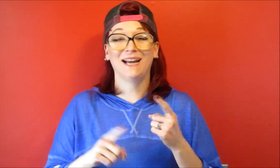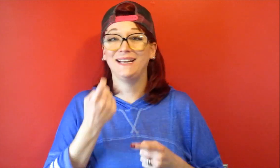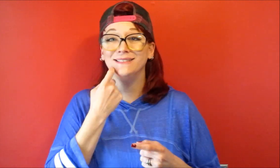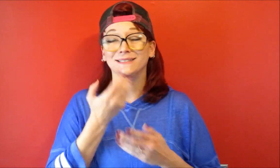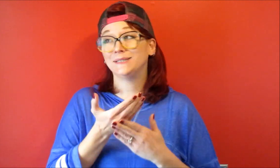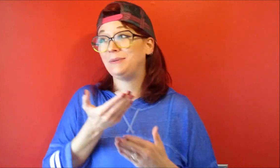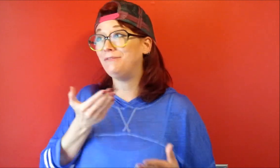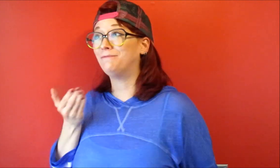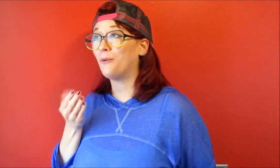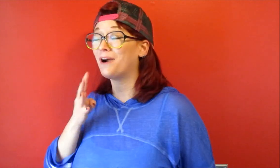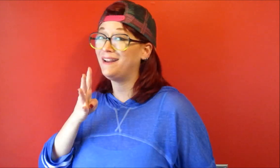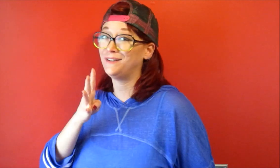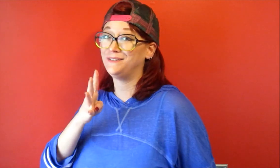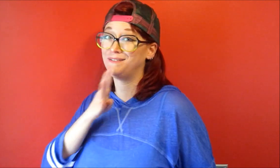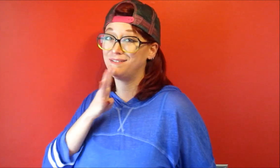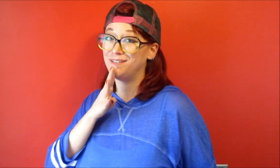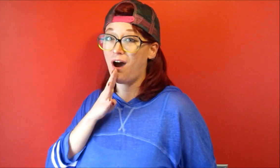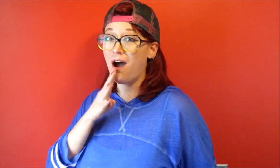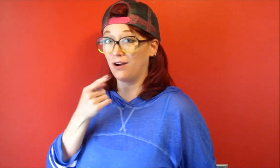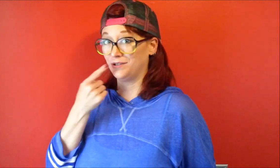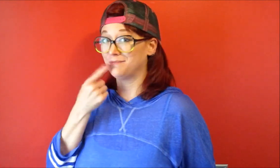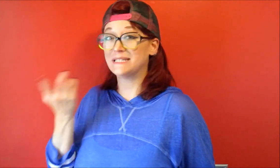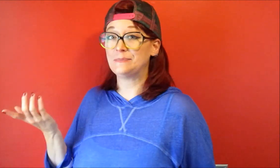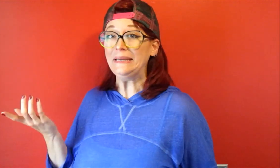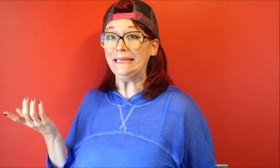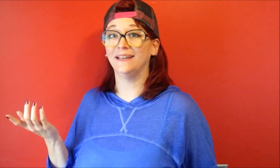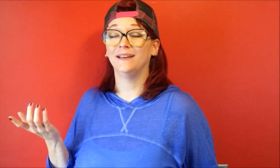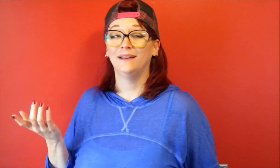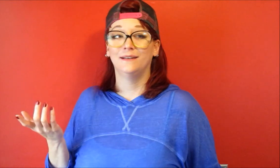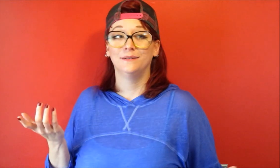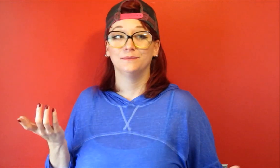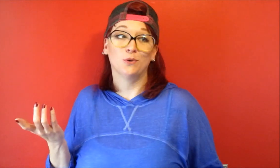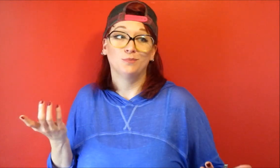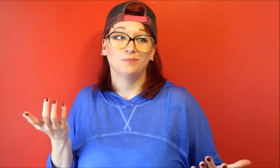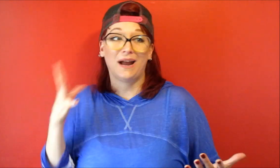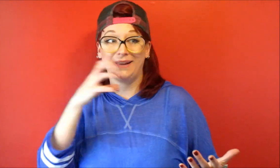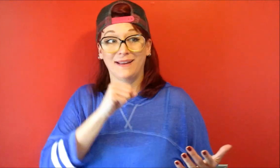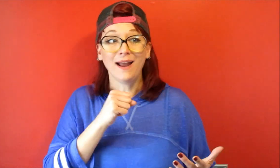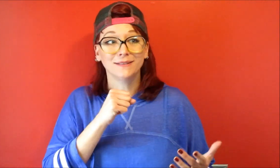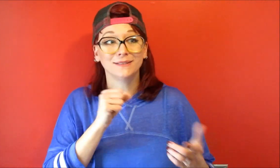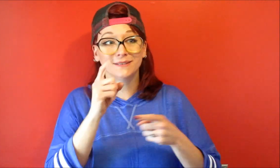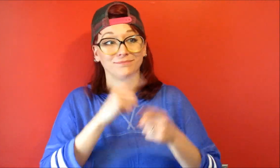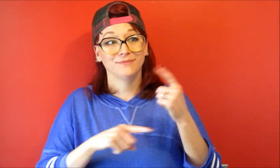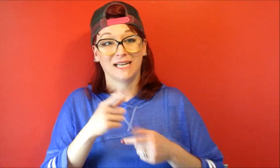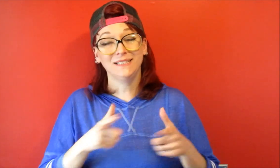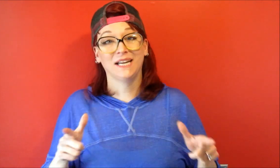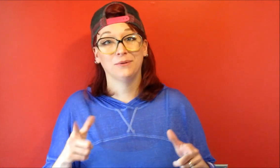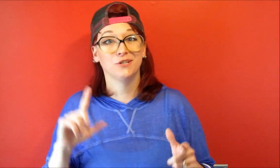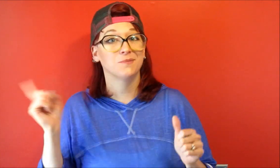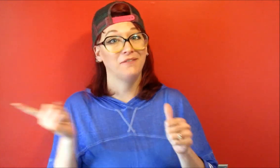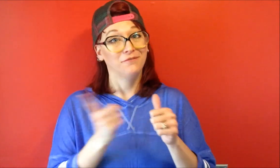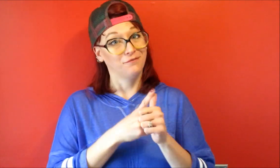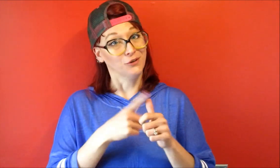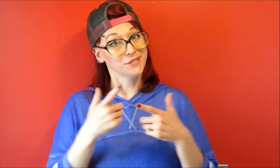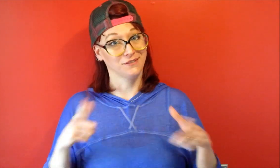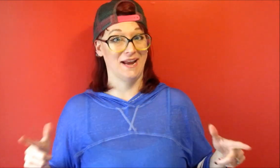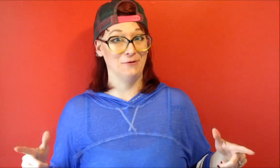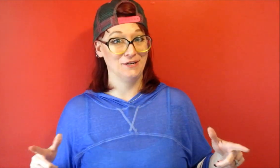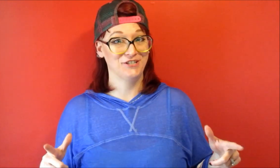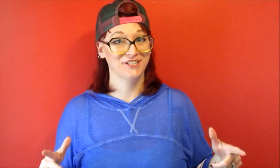since before I could talk or speak so I guess sign language is my first language